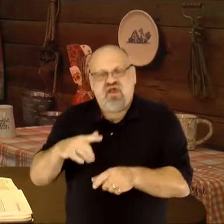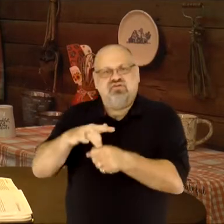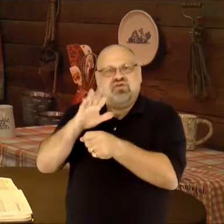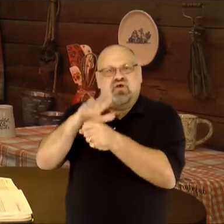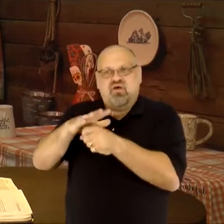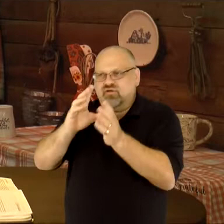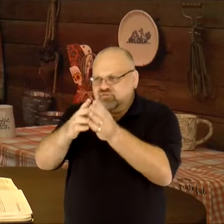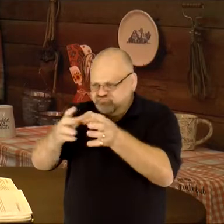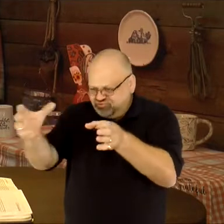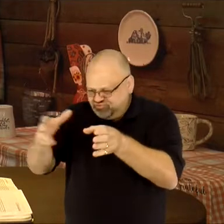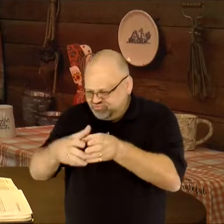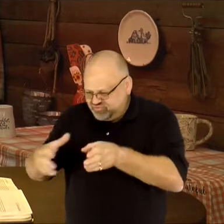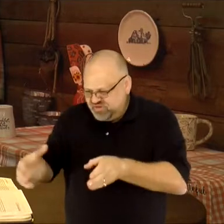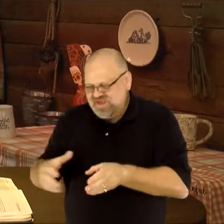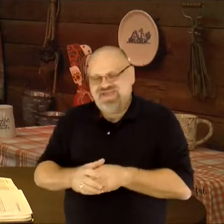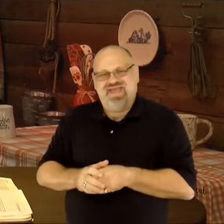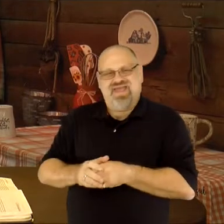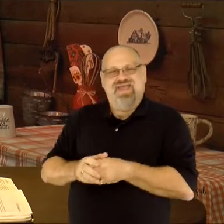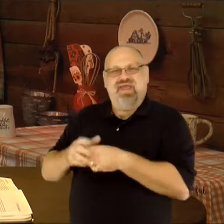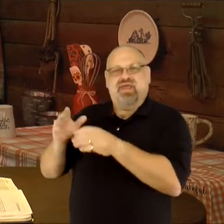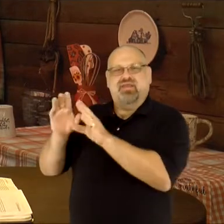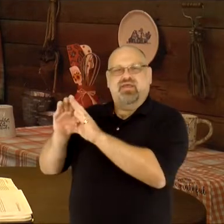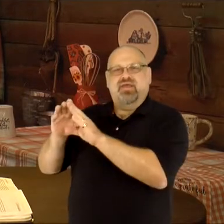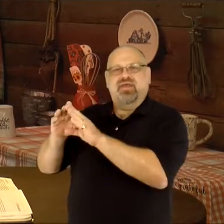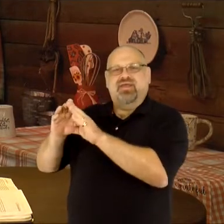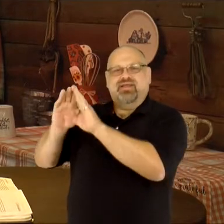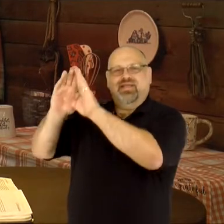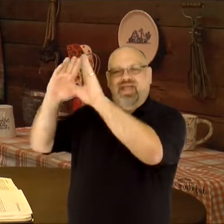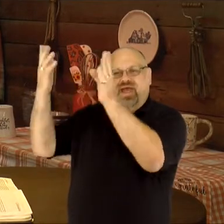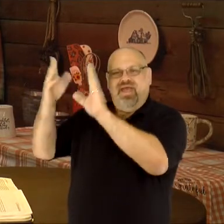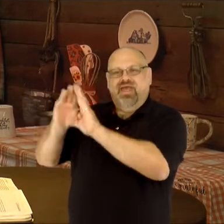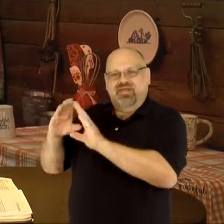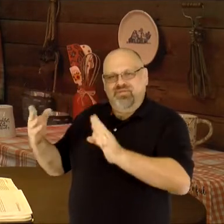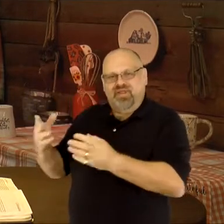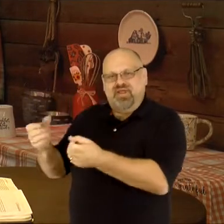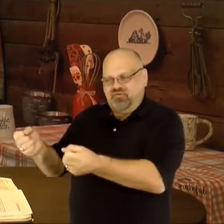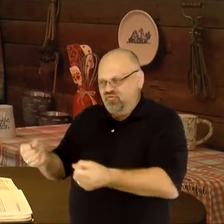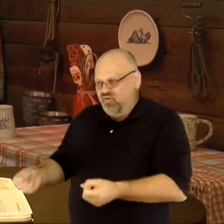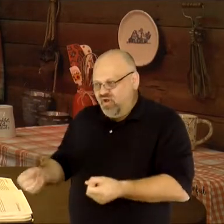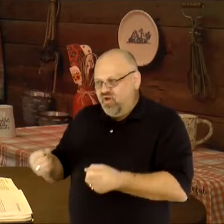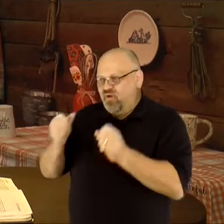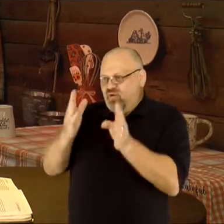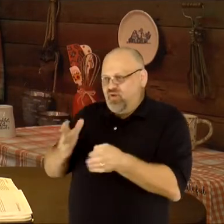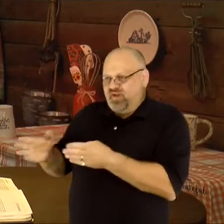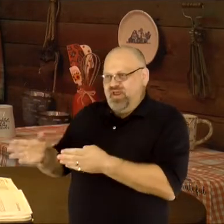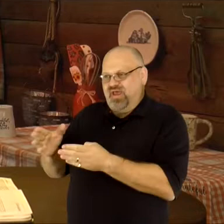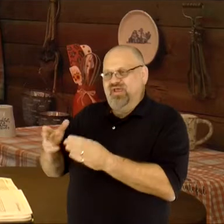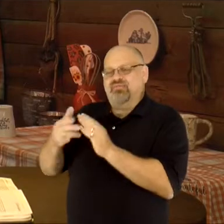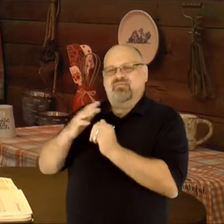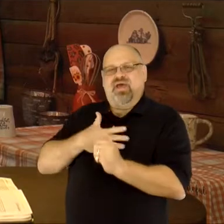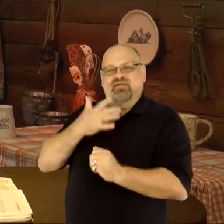and flavor of more than a dozen of my favorite potato chips. Of course, no kitchen is complete